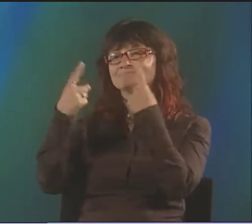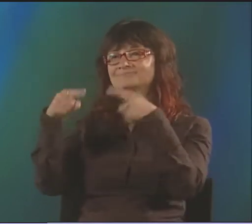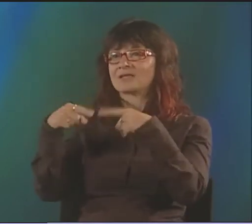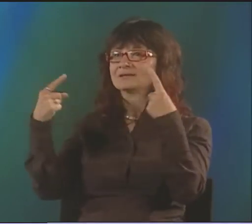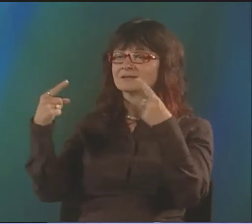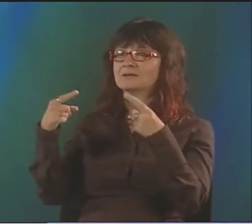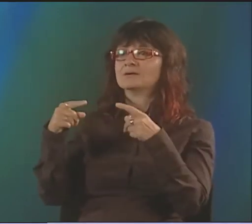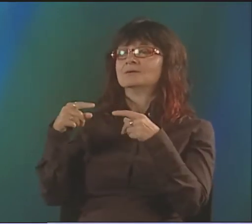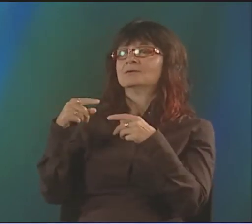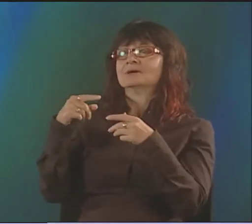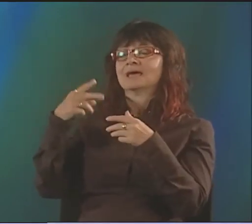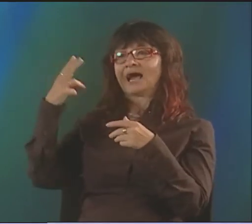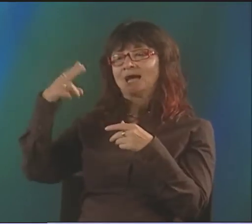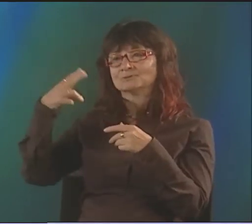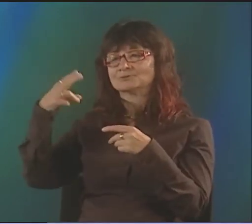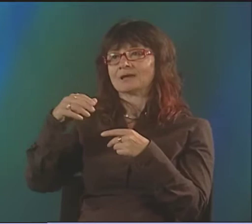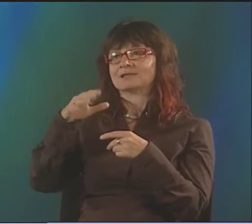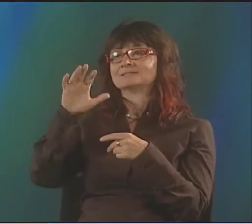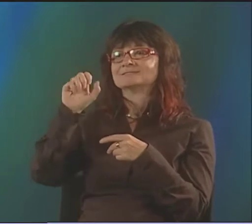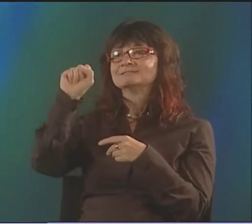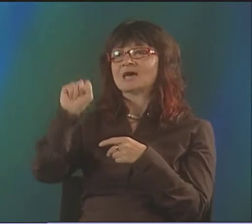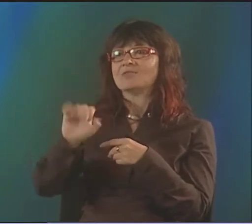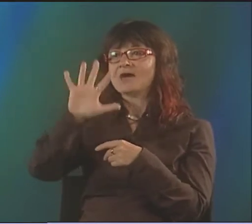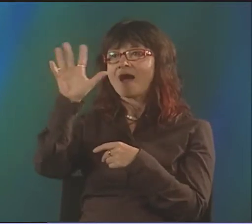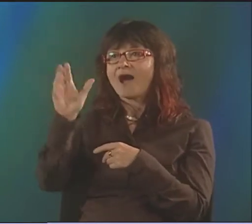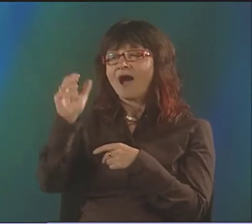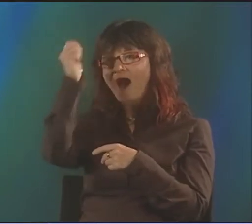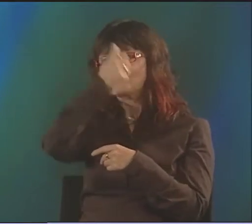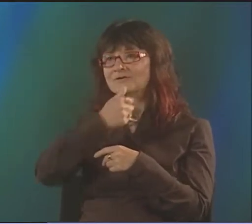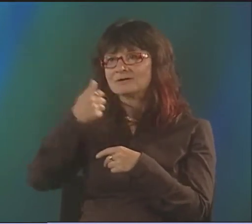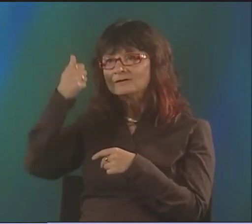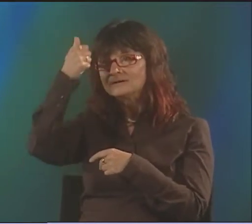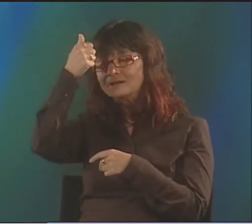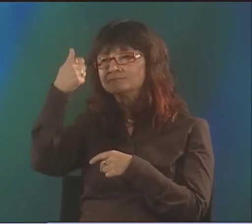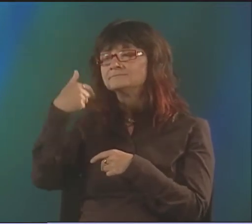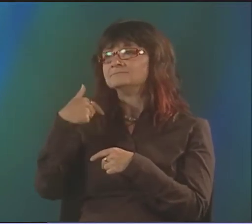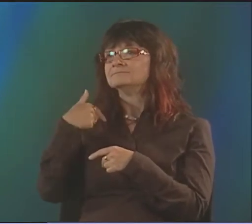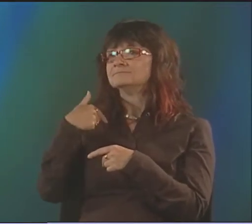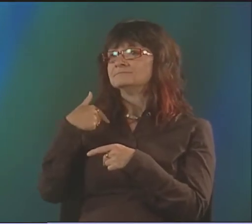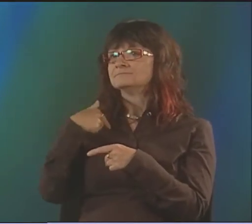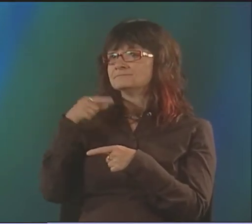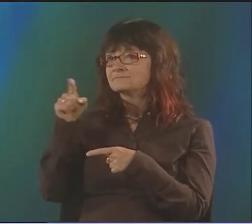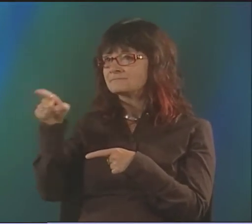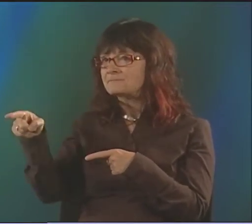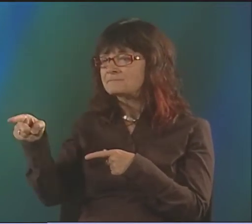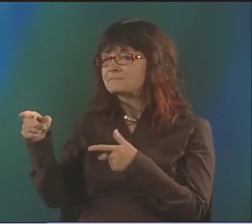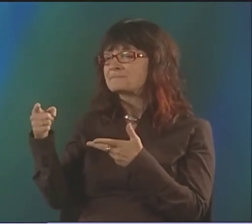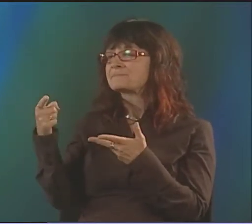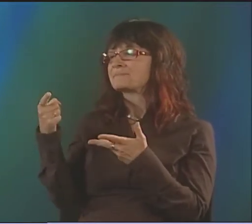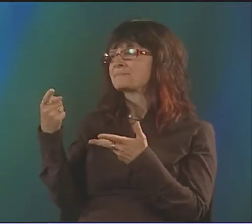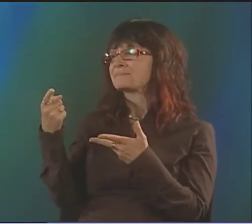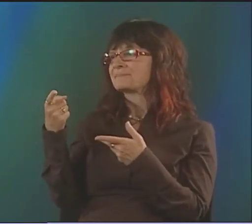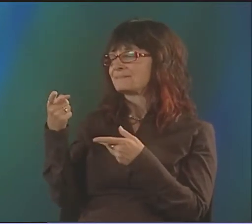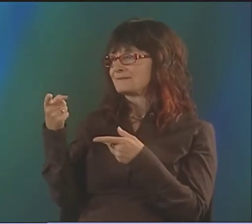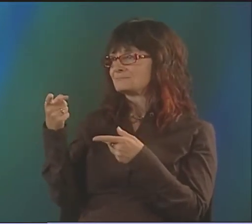I WAS TAKING AN ELECTIVE COURSE. IT WAS A POLITICAL COURSE.